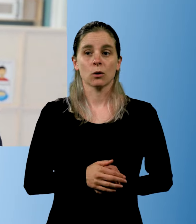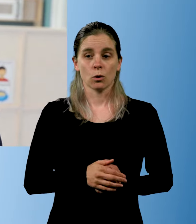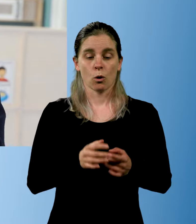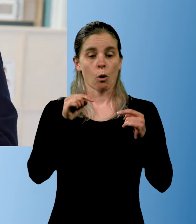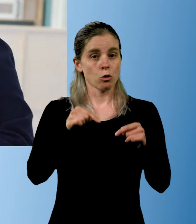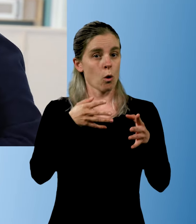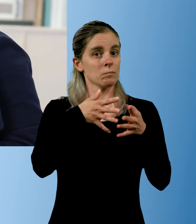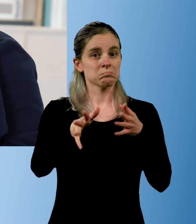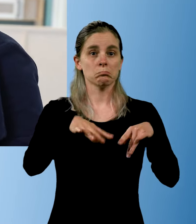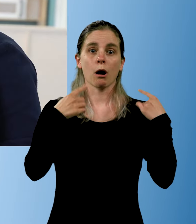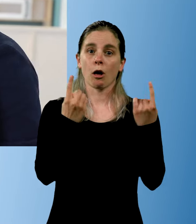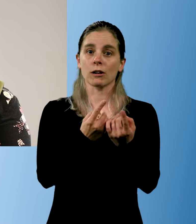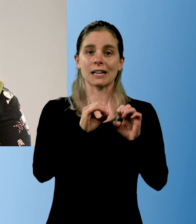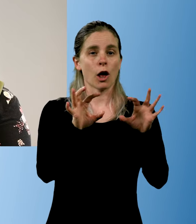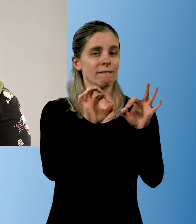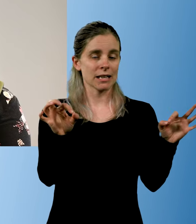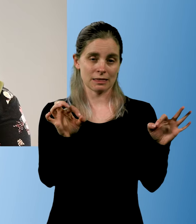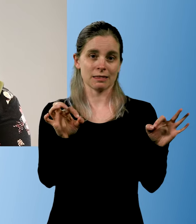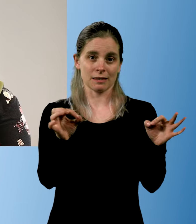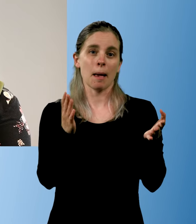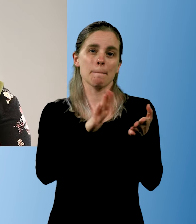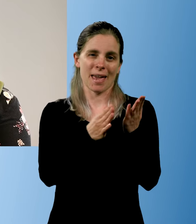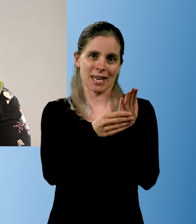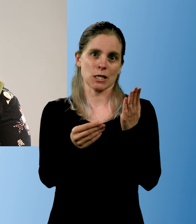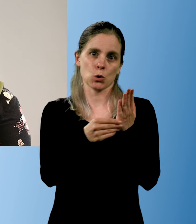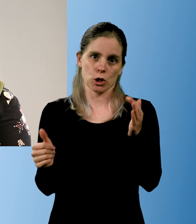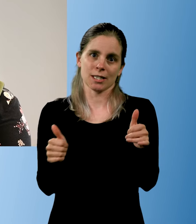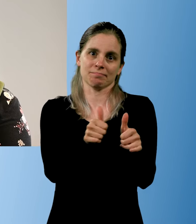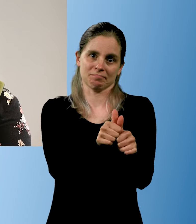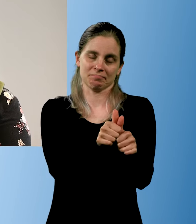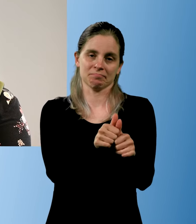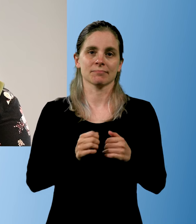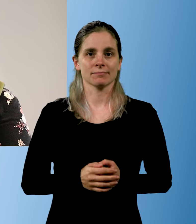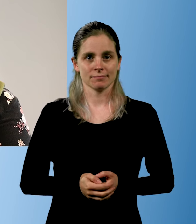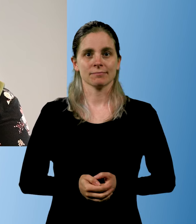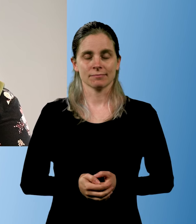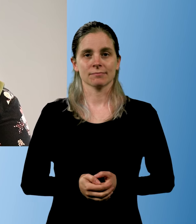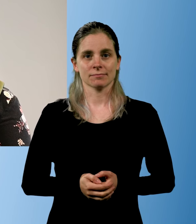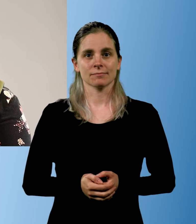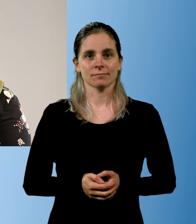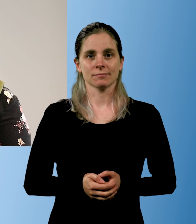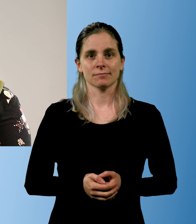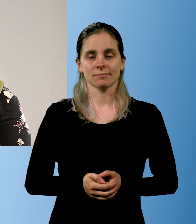He has done very well in a normal kindergarten.